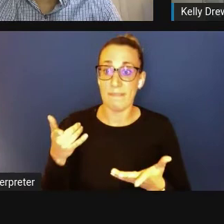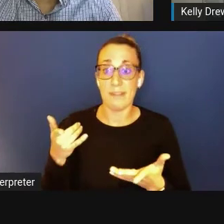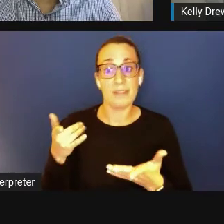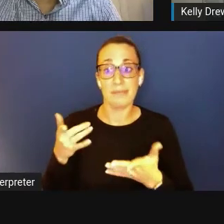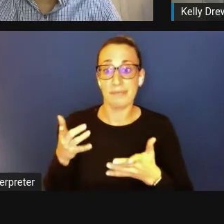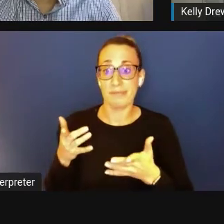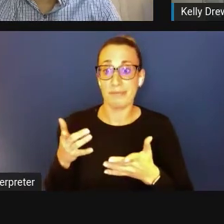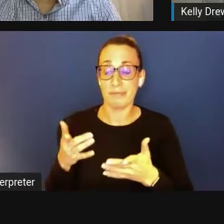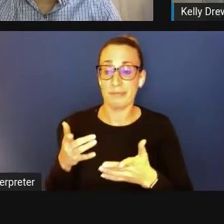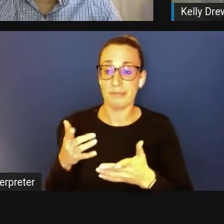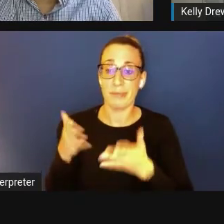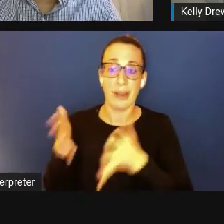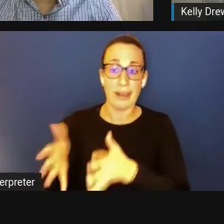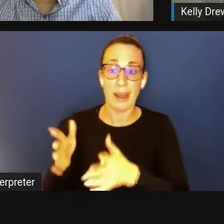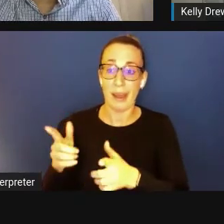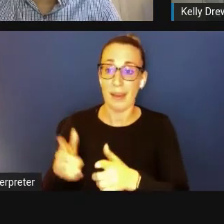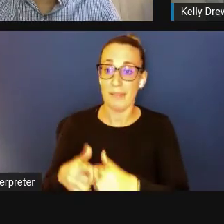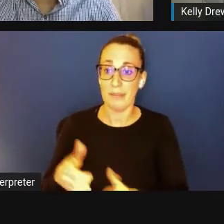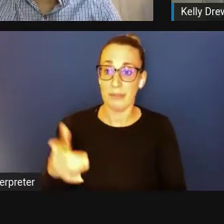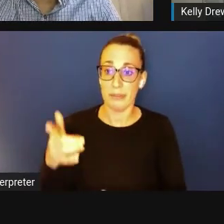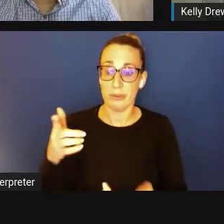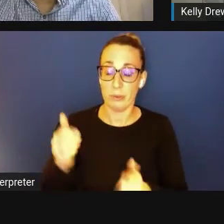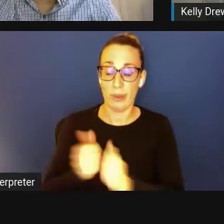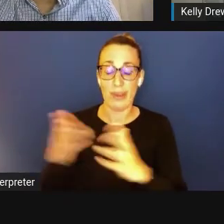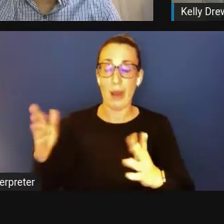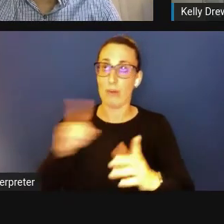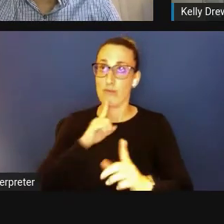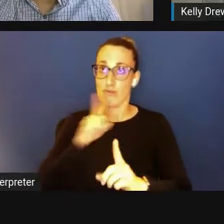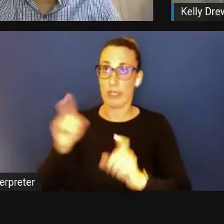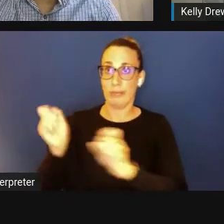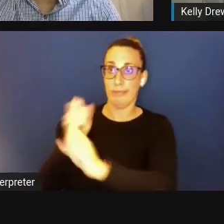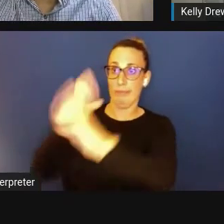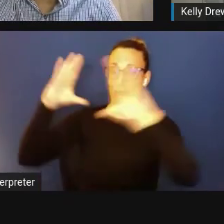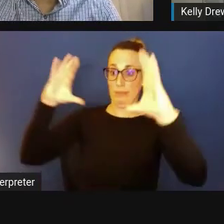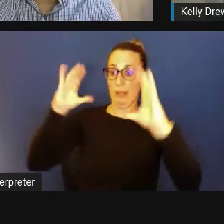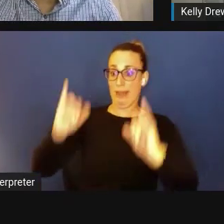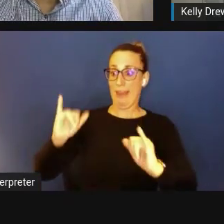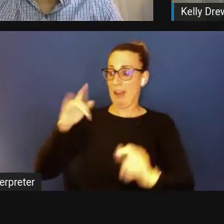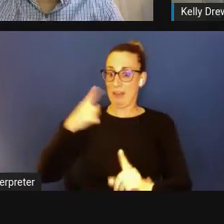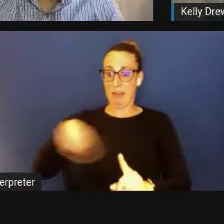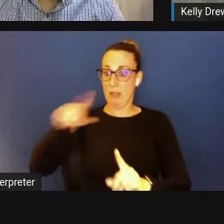without a lens that complements, does not compete with,